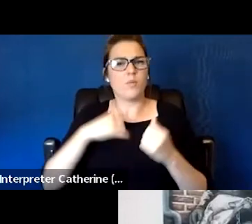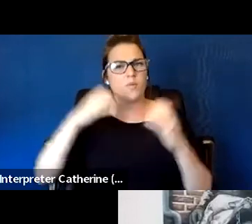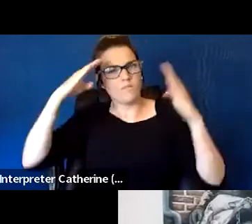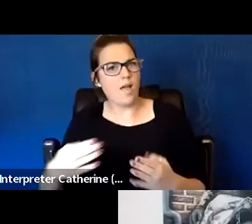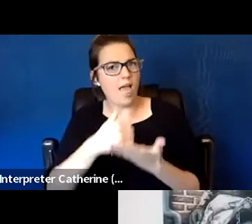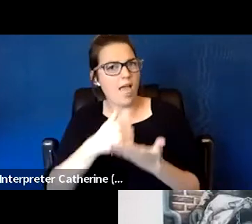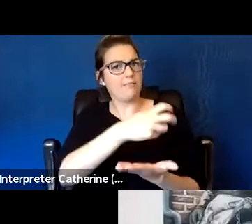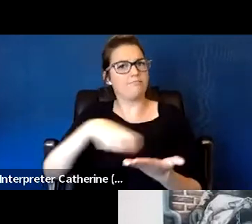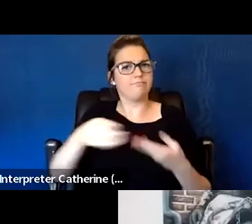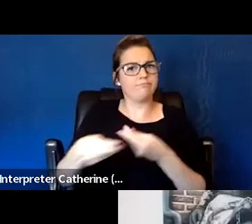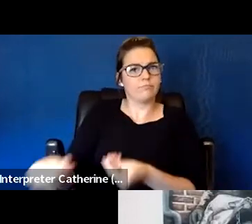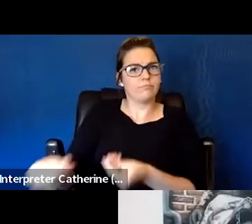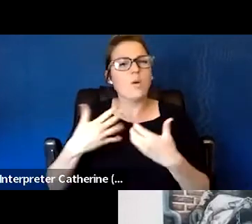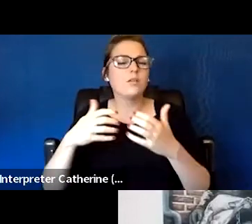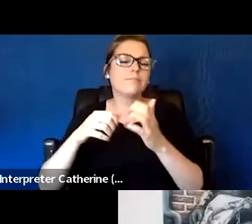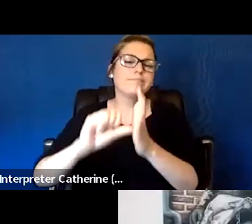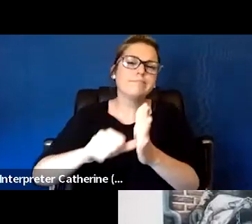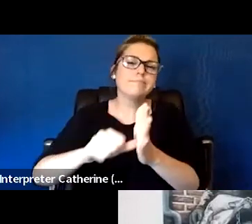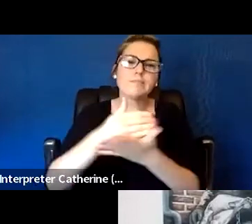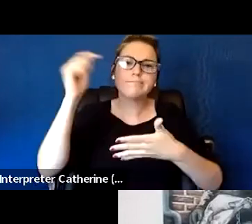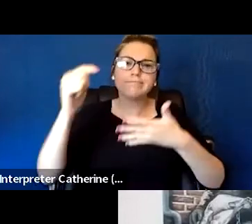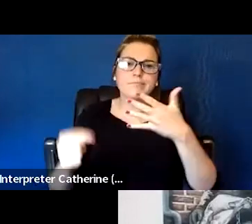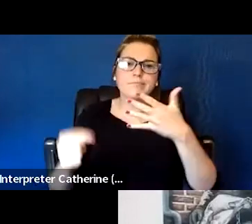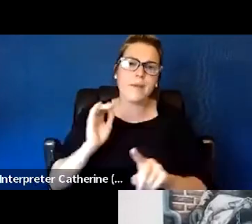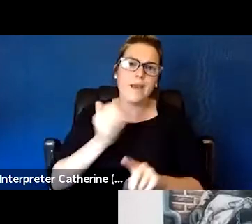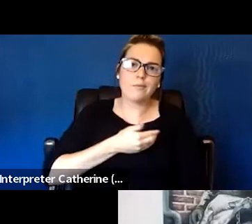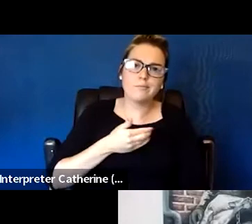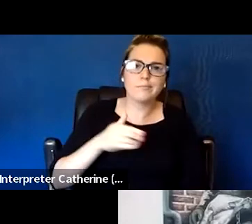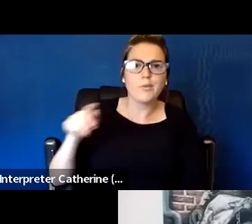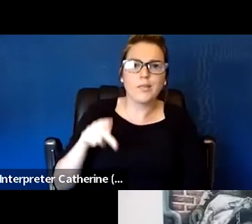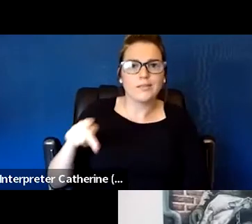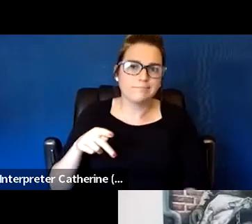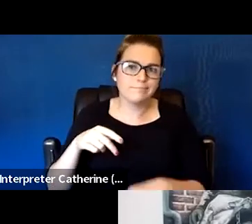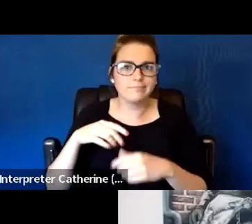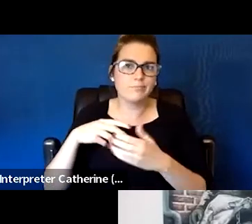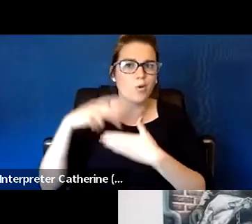from our program that's been doing this in Portland for quite some time. Thanks.